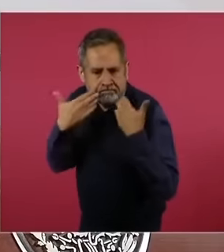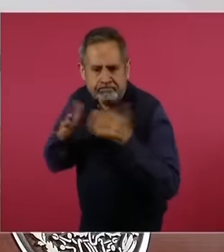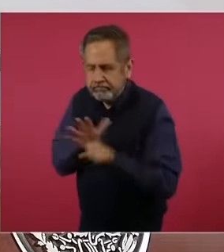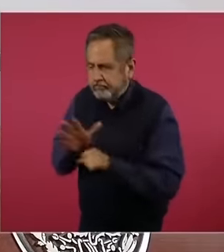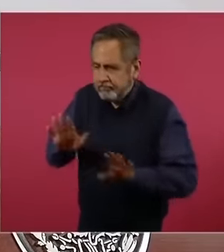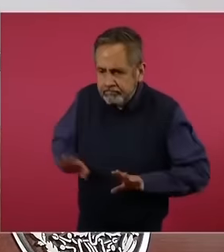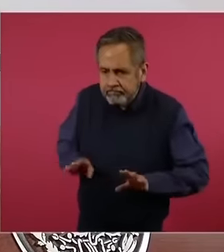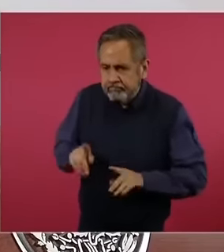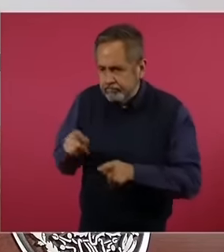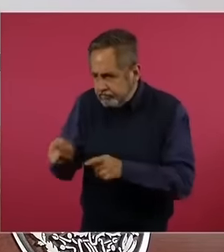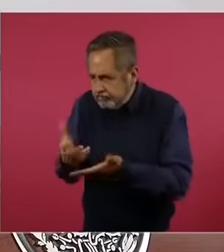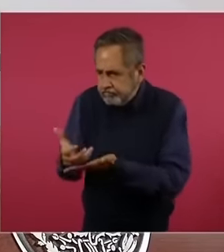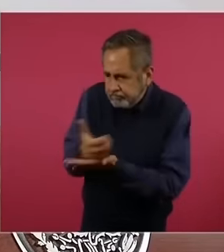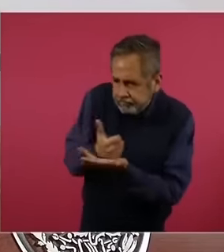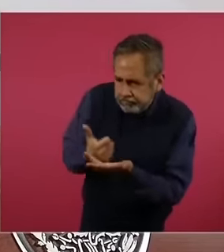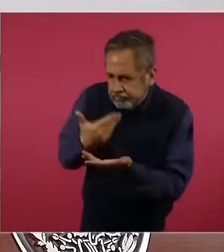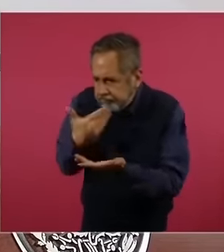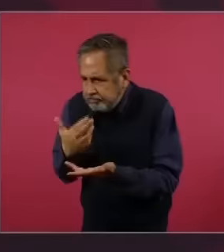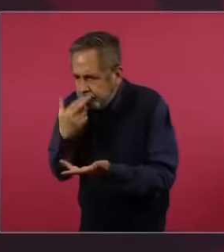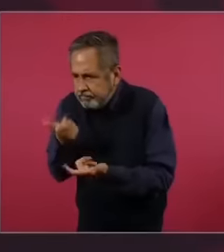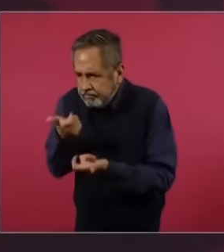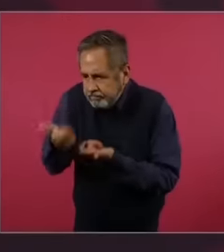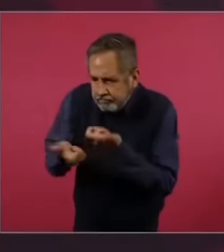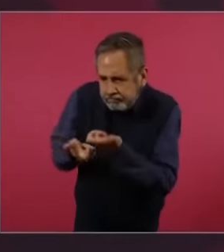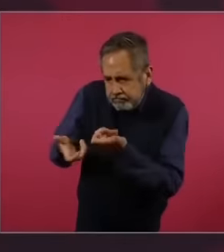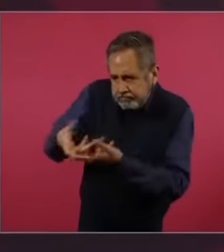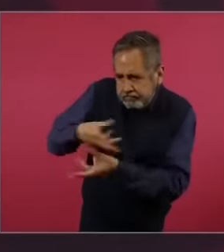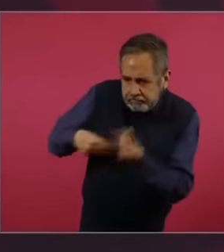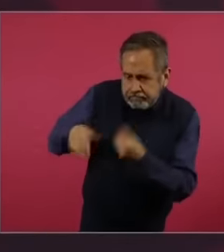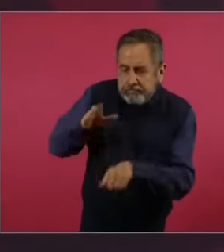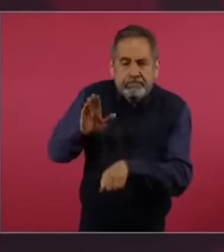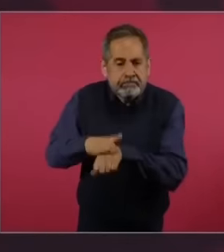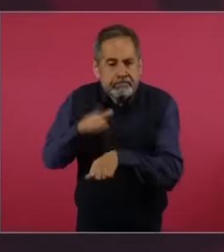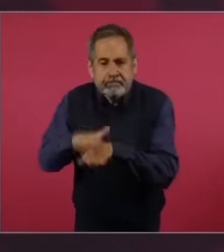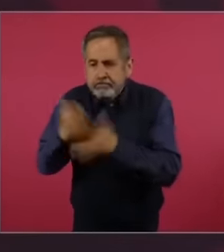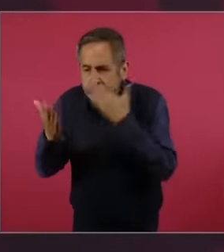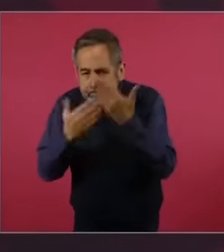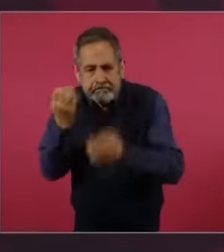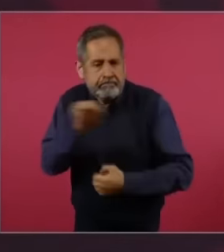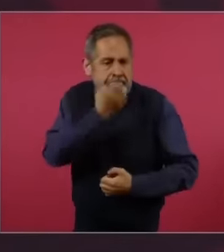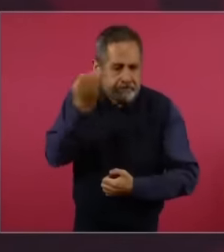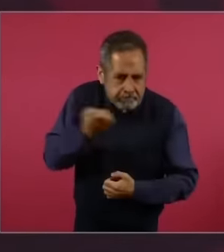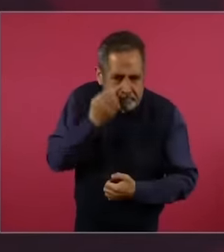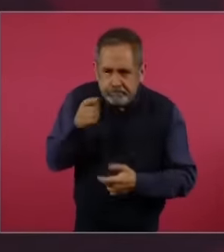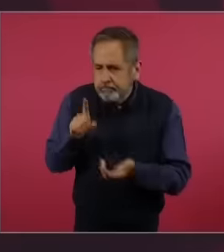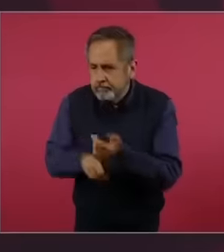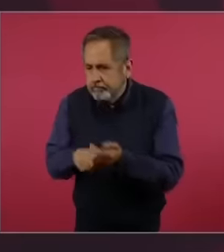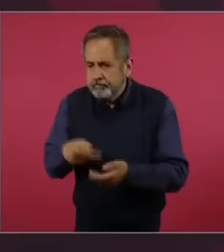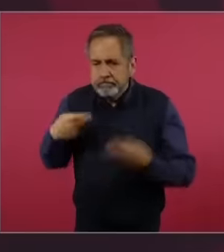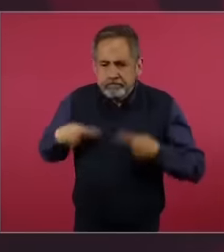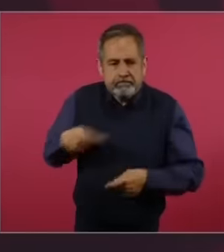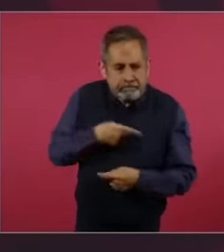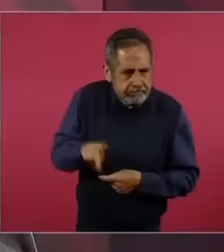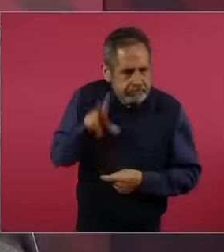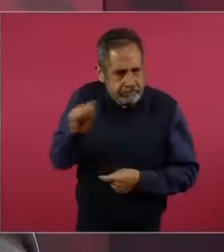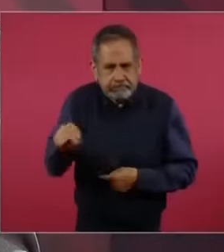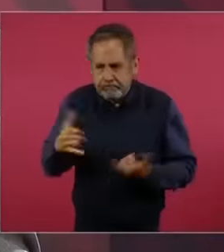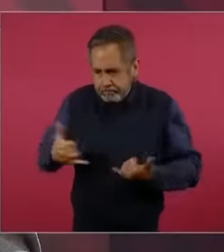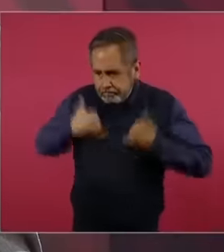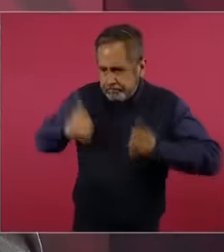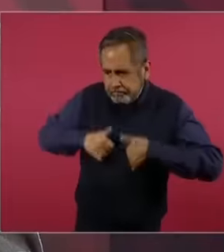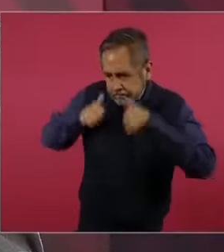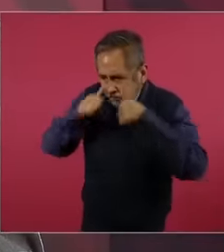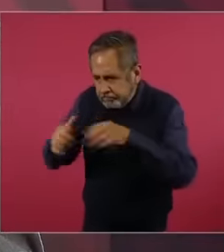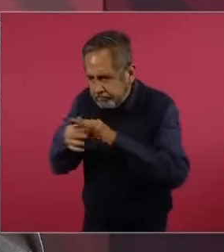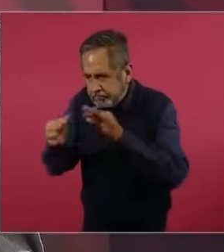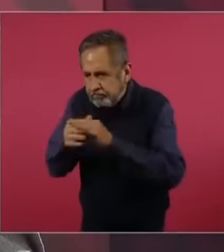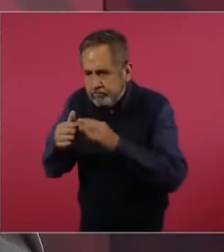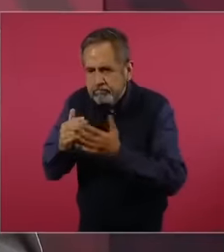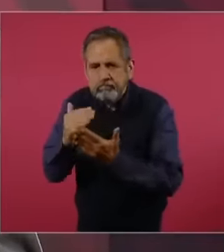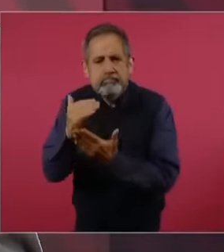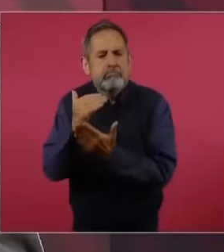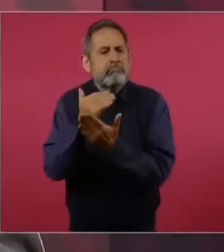income for families. We are going to combat poverty. We are going to take care of young people. that